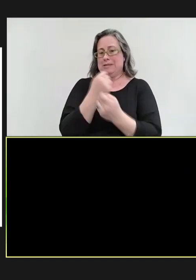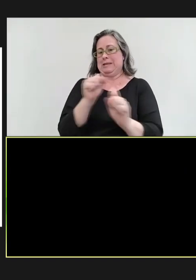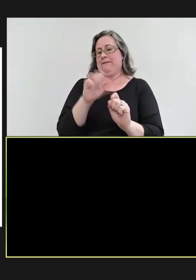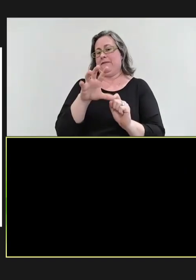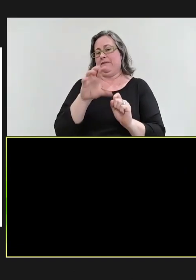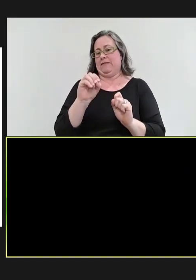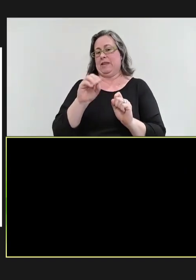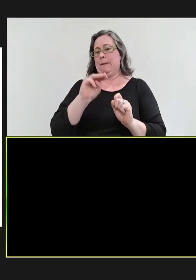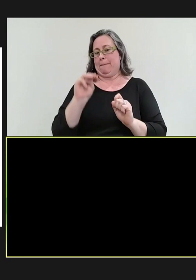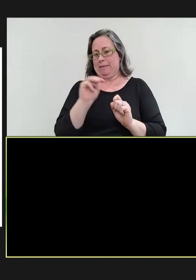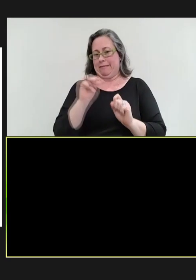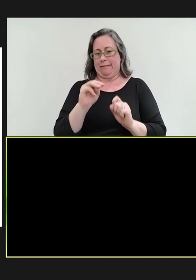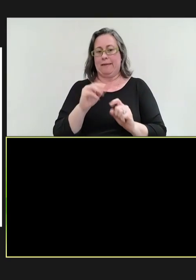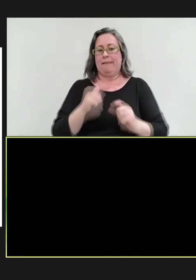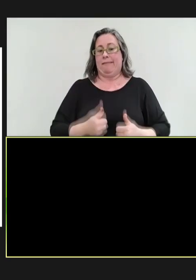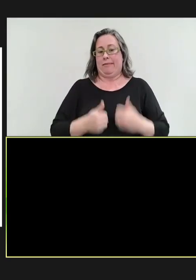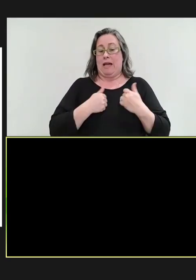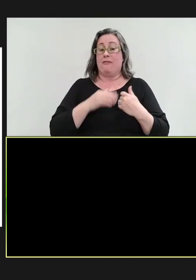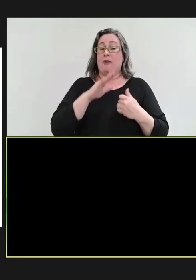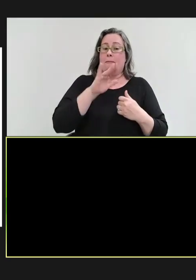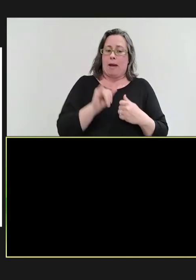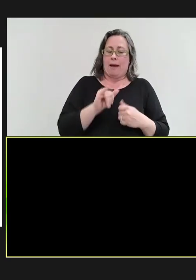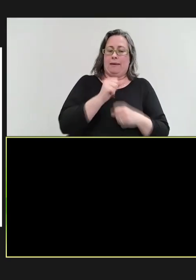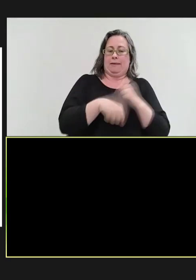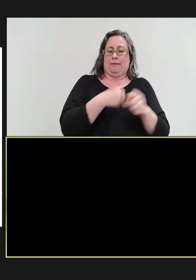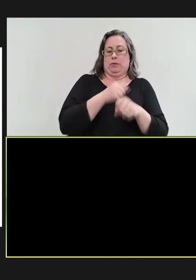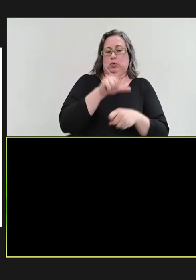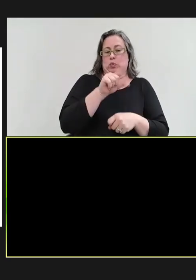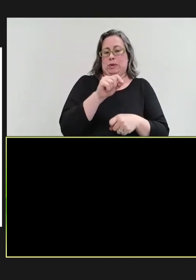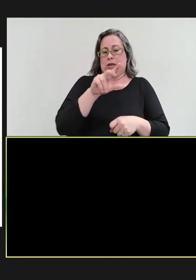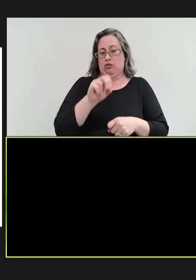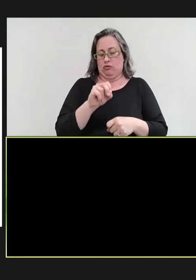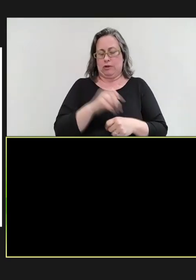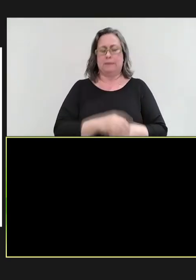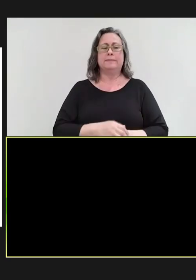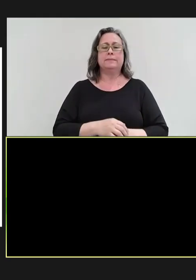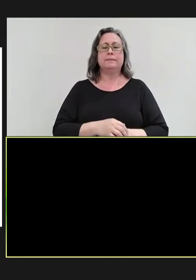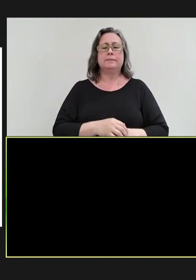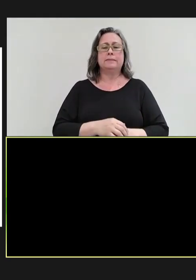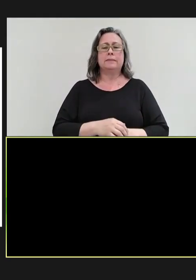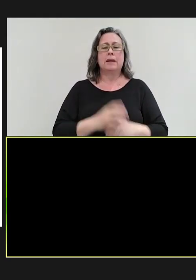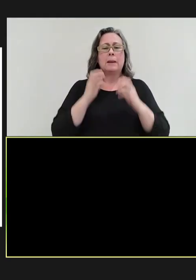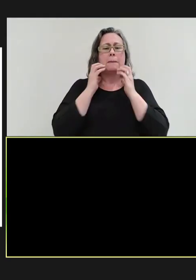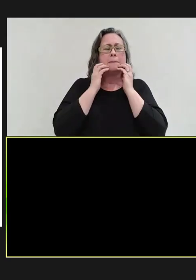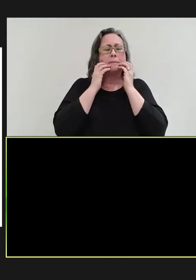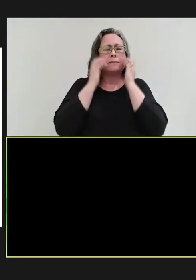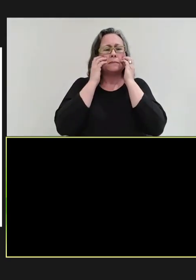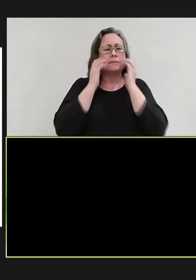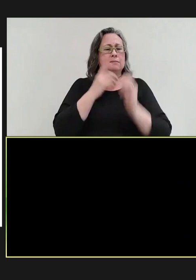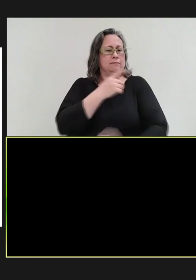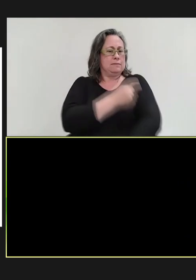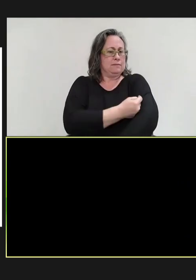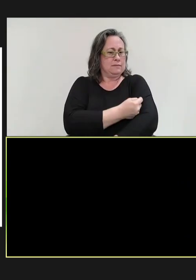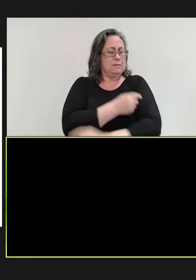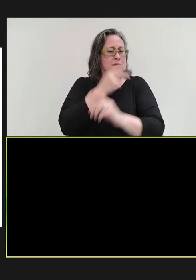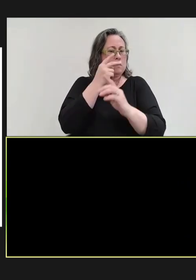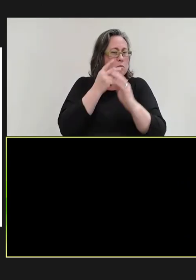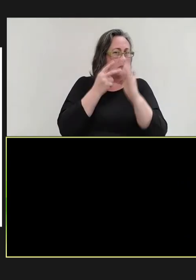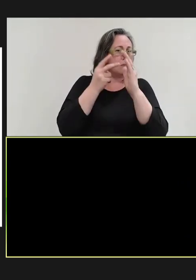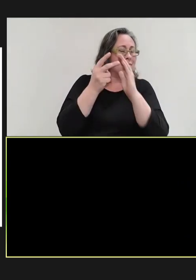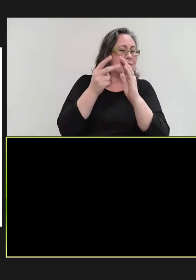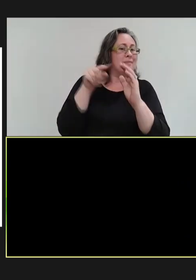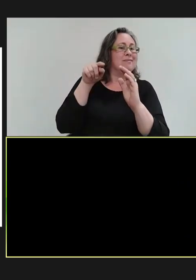by 2030. And measles vaccine is projected to prevent 37 percent of those 50 million.